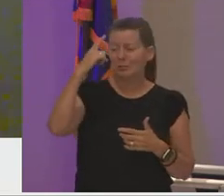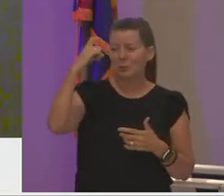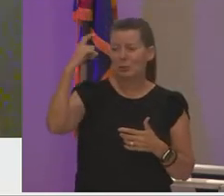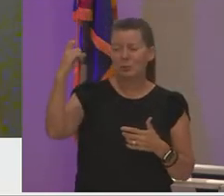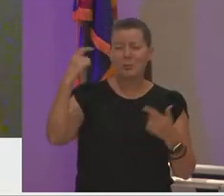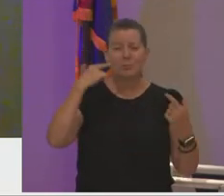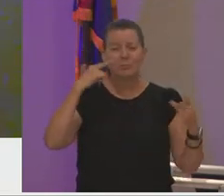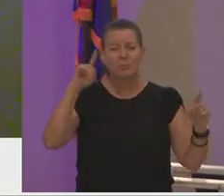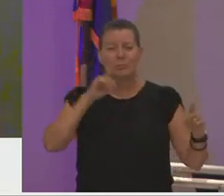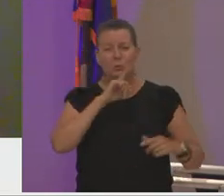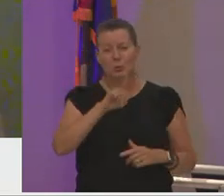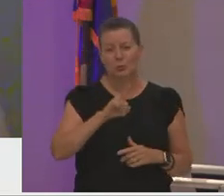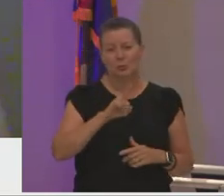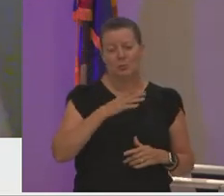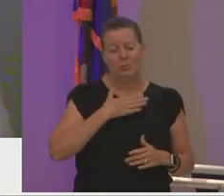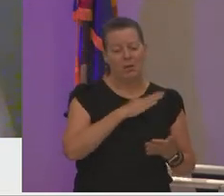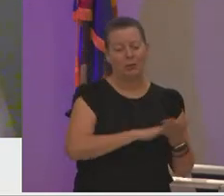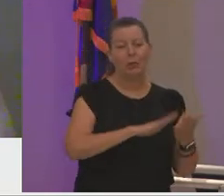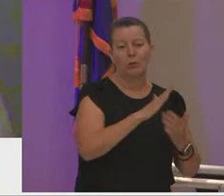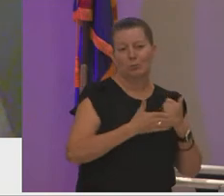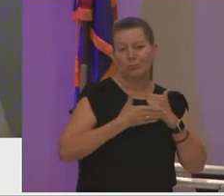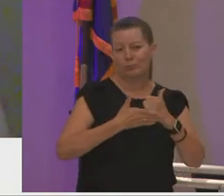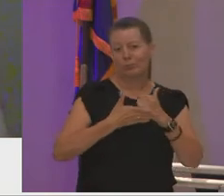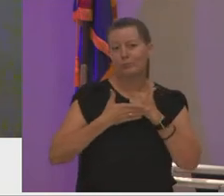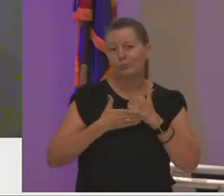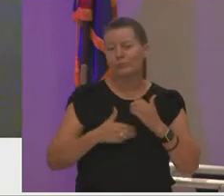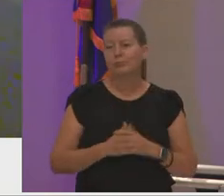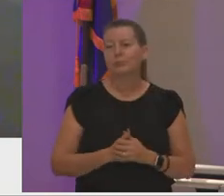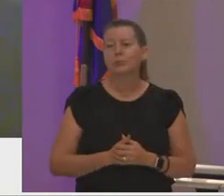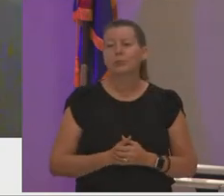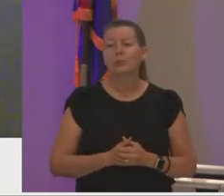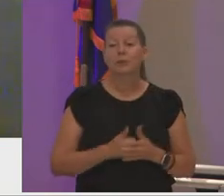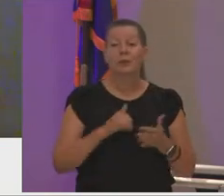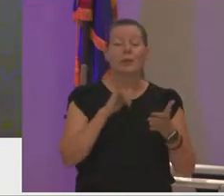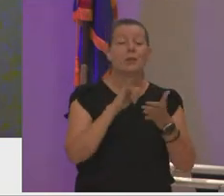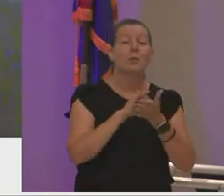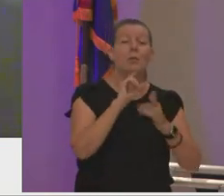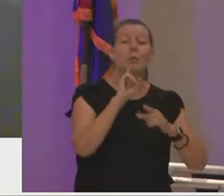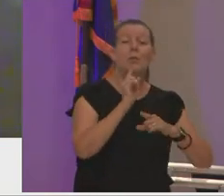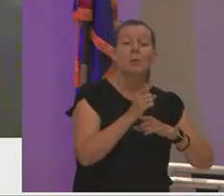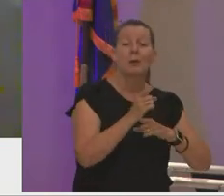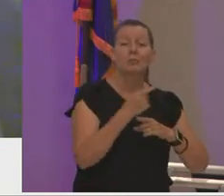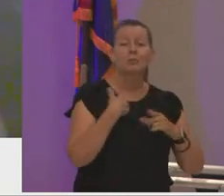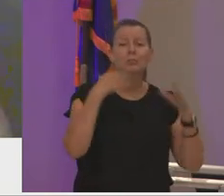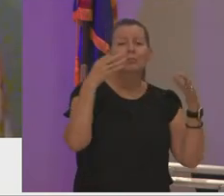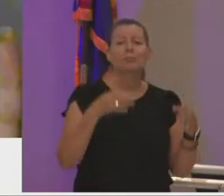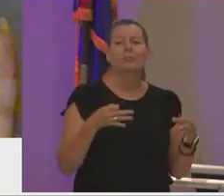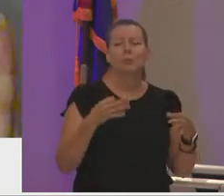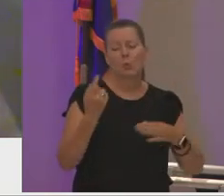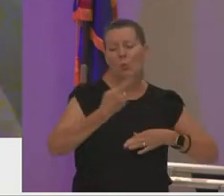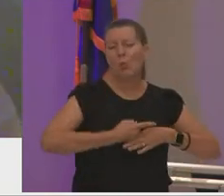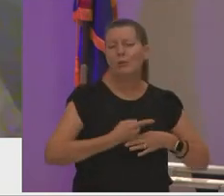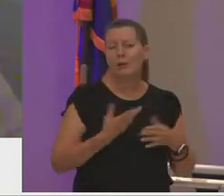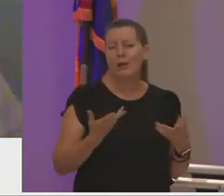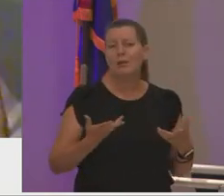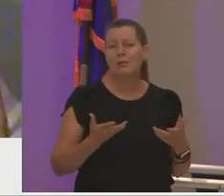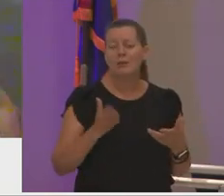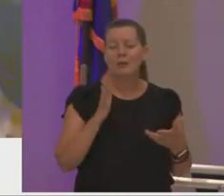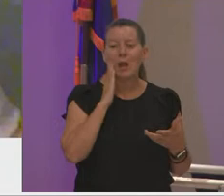and my college helped me it was in those moments that i decided one day i'm going to move to europe